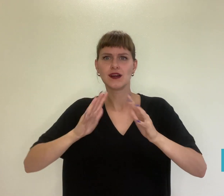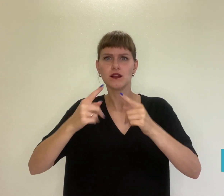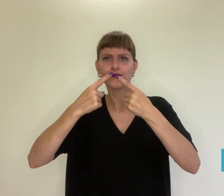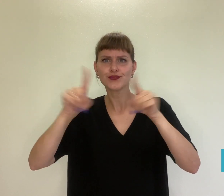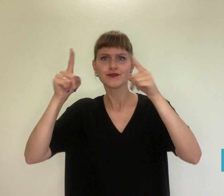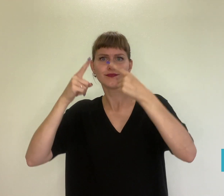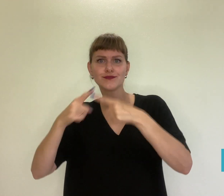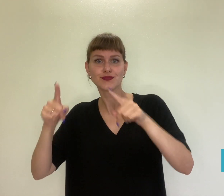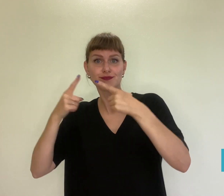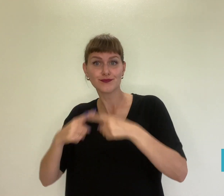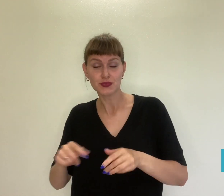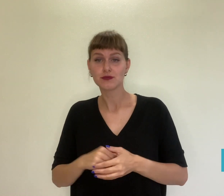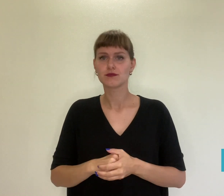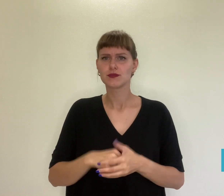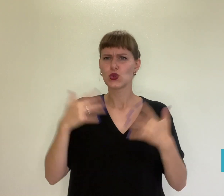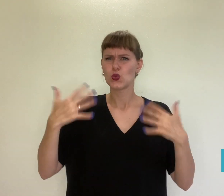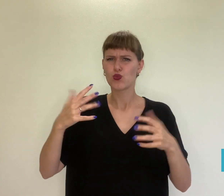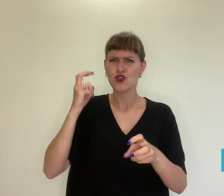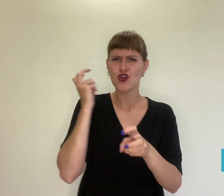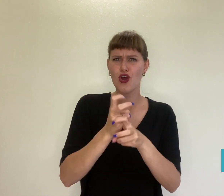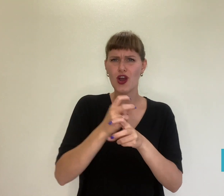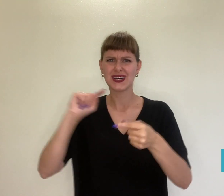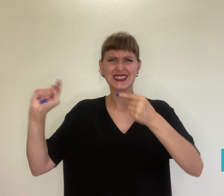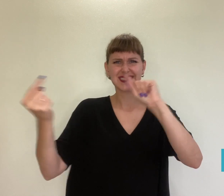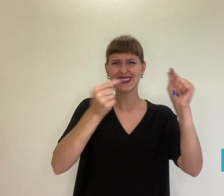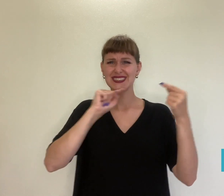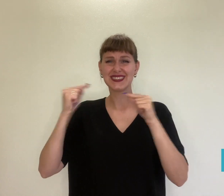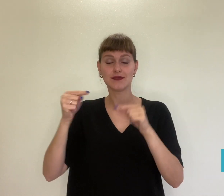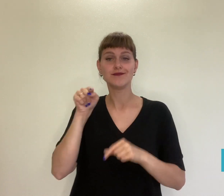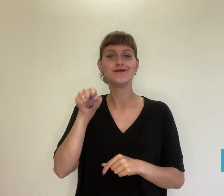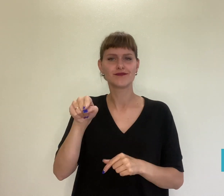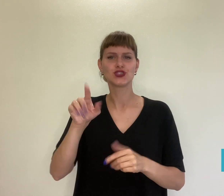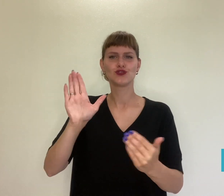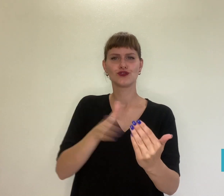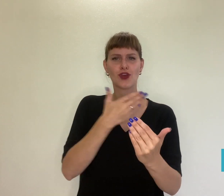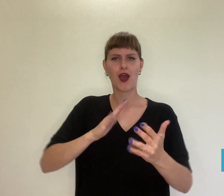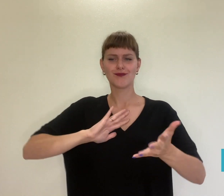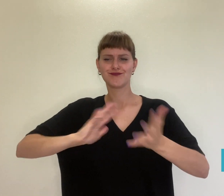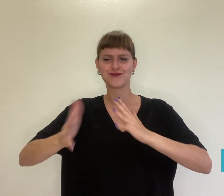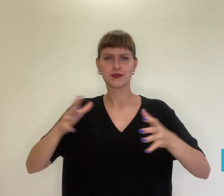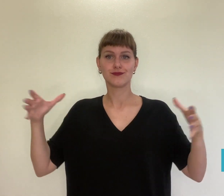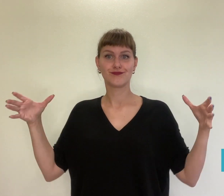There was a lot of competition, especially among ensembles.